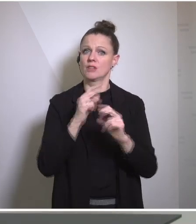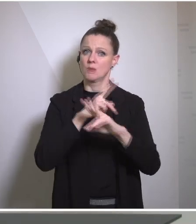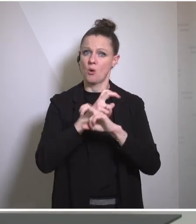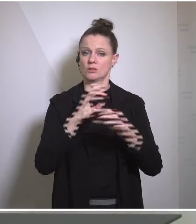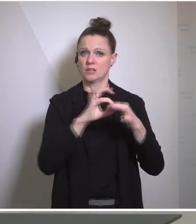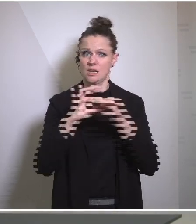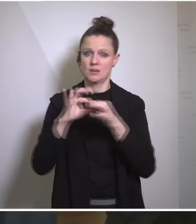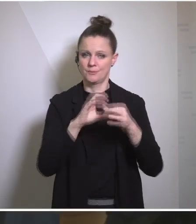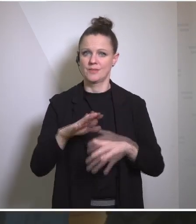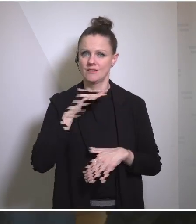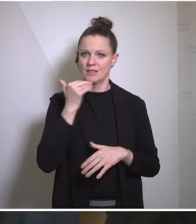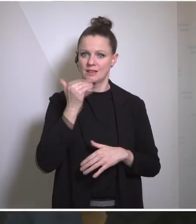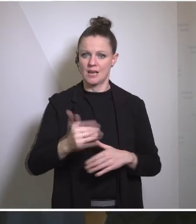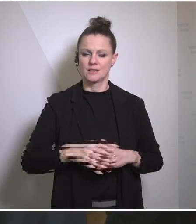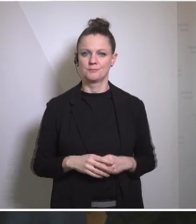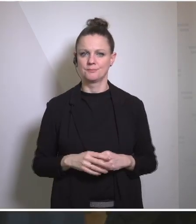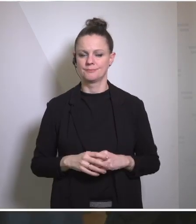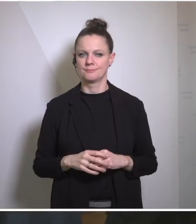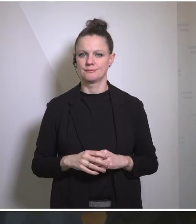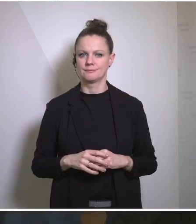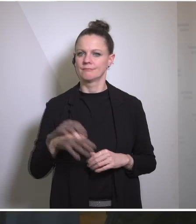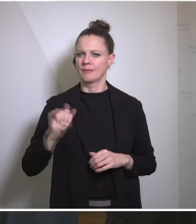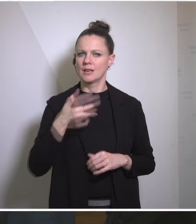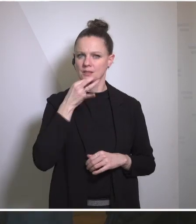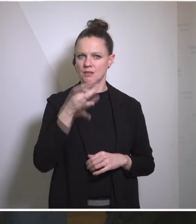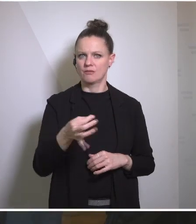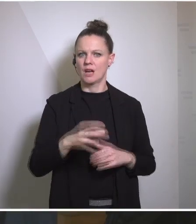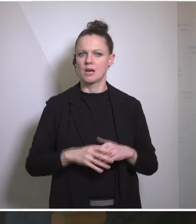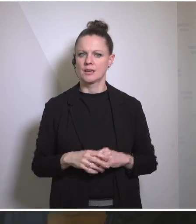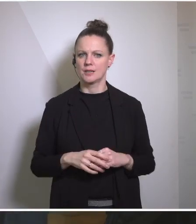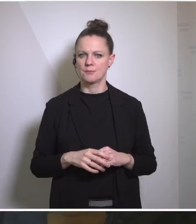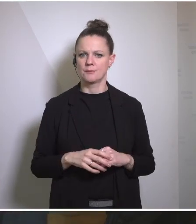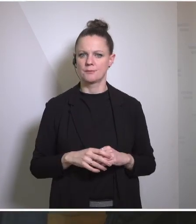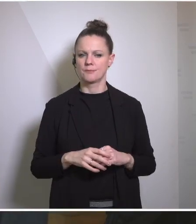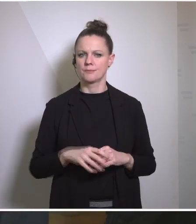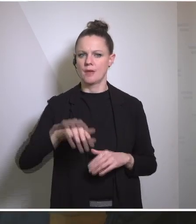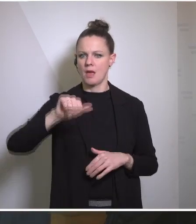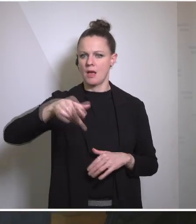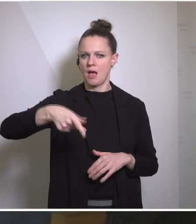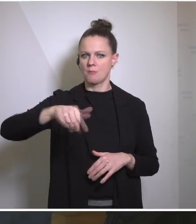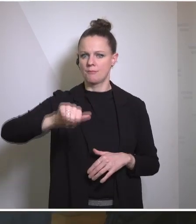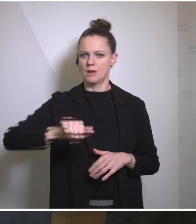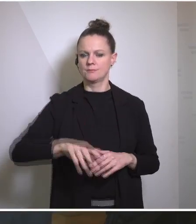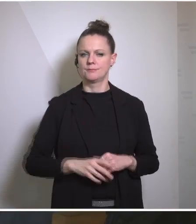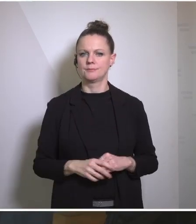Spreaker: Thank you ministers. The first question, Mr. Schütz, APA.